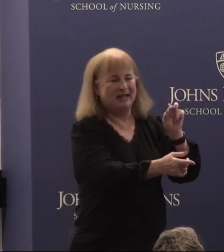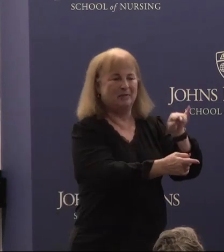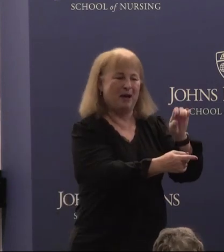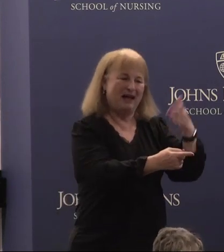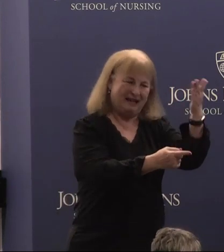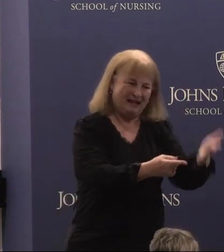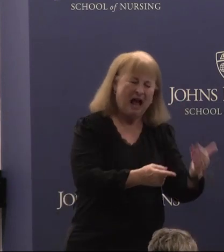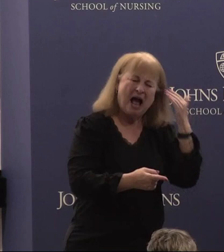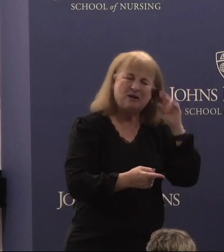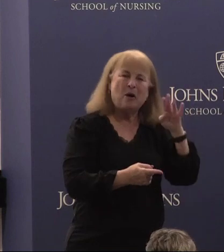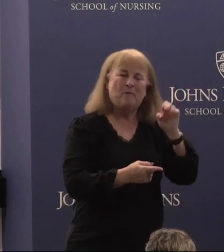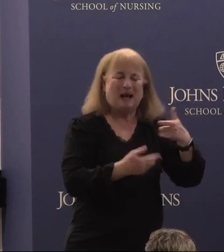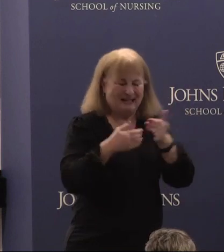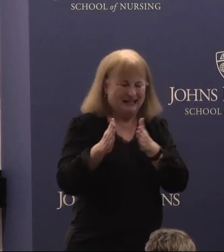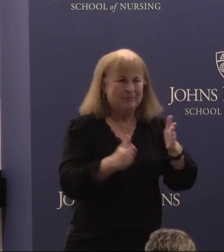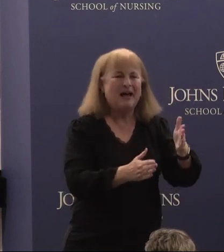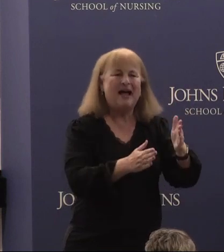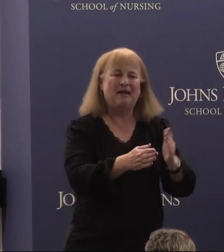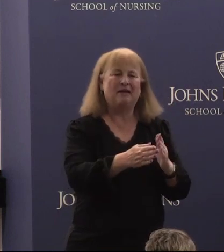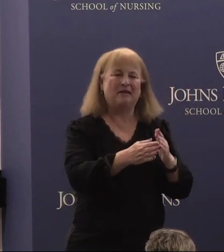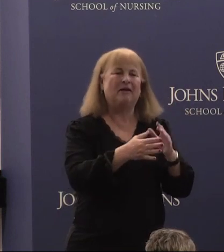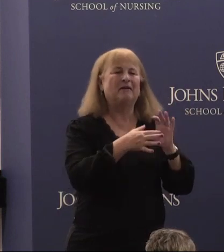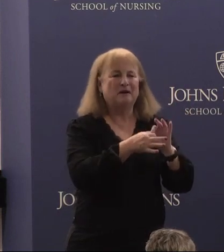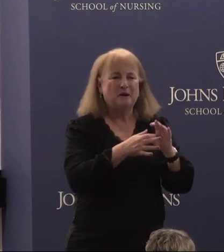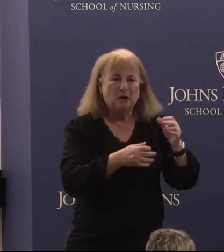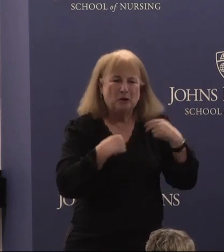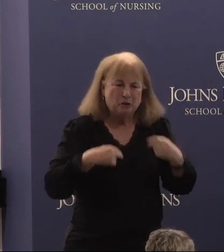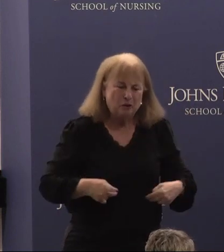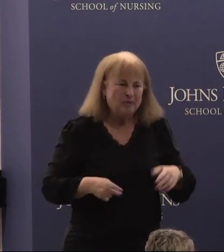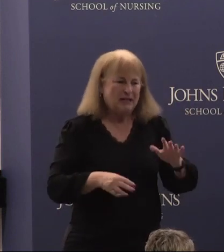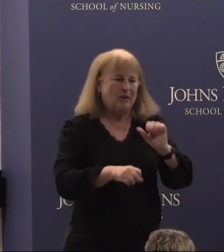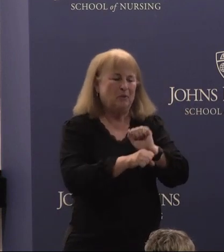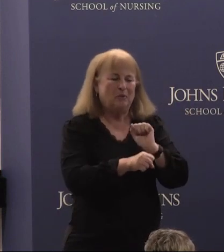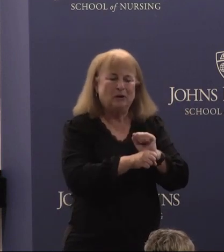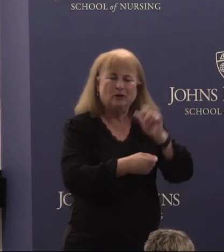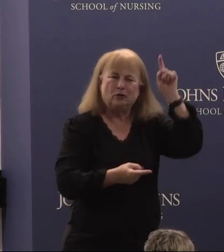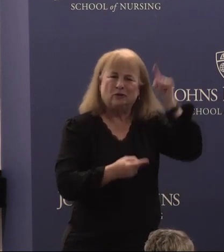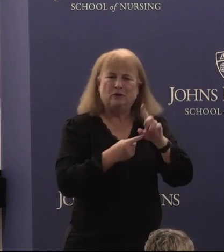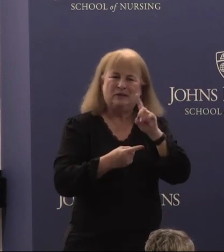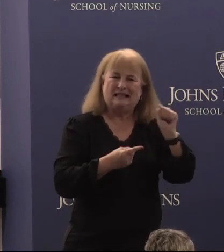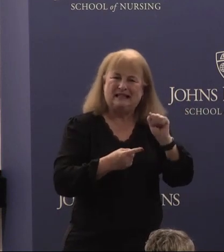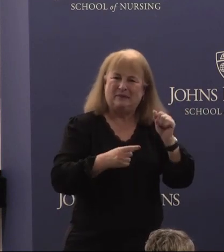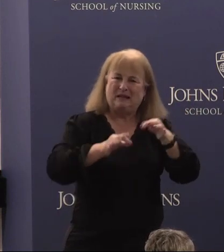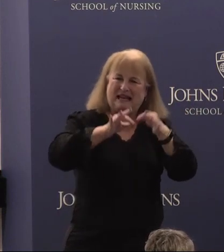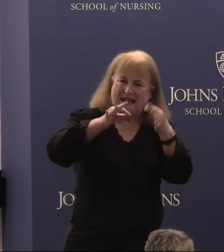Bonnie's path cross humans and her ongoing work to reduce disability and inequities and like Human,